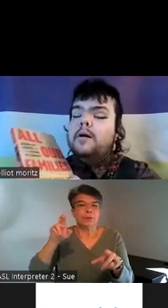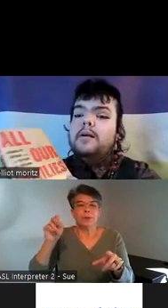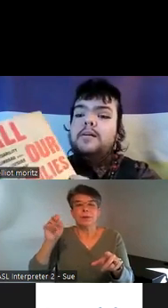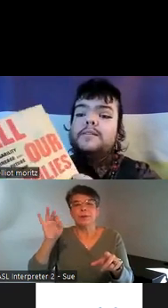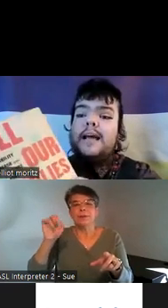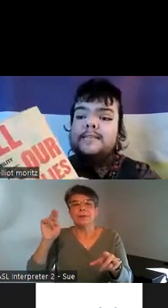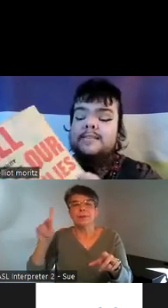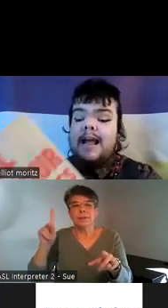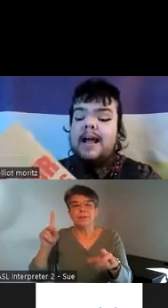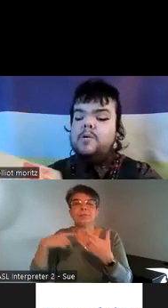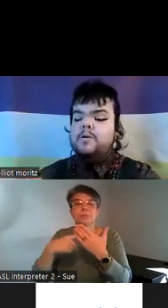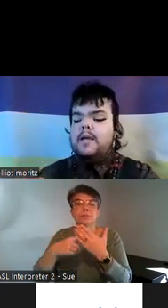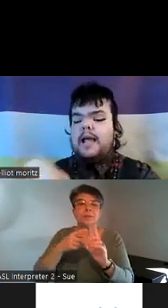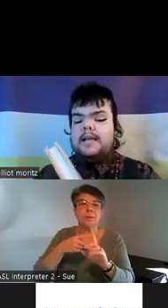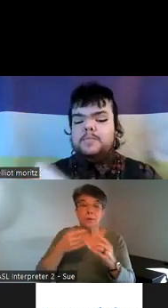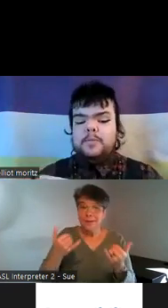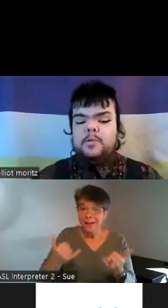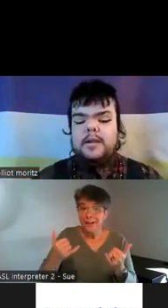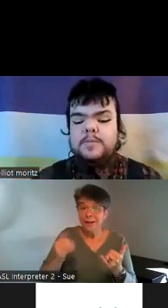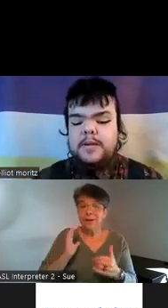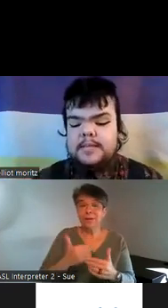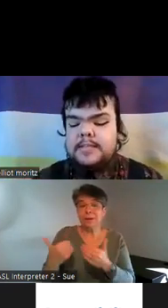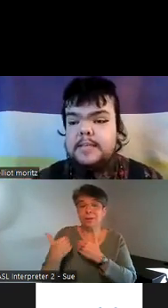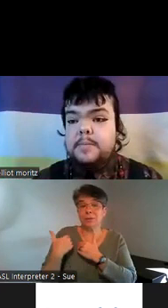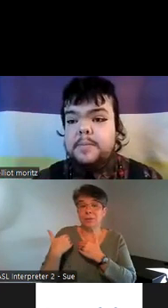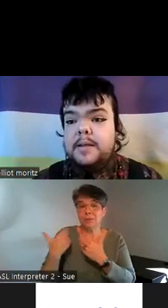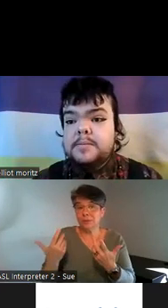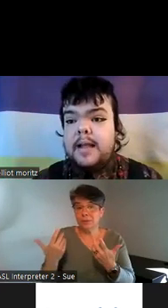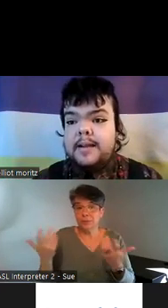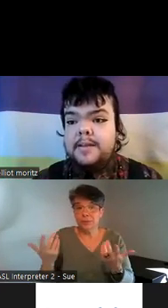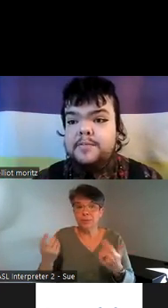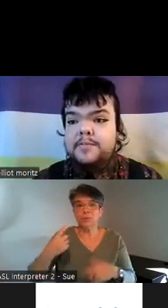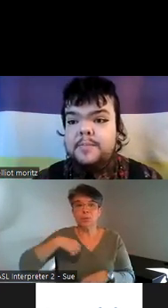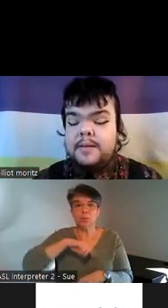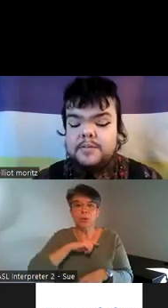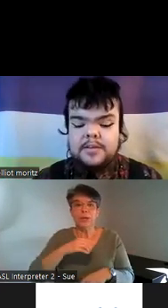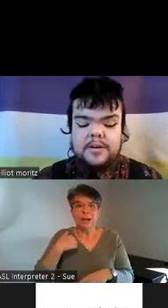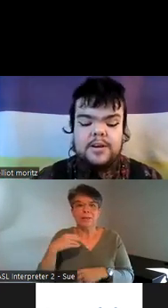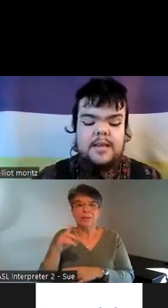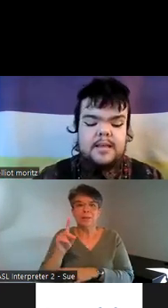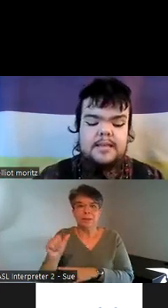how our task now as people who are experiencing disabled people outside of the medical sector